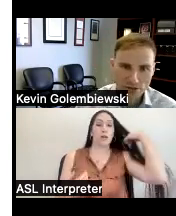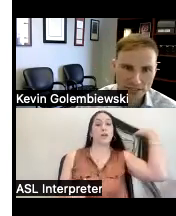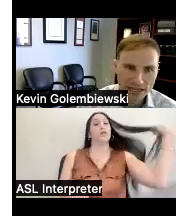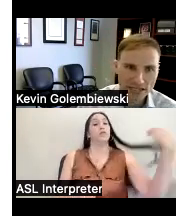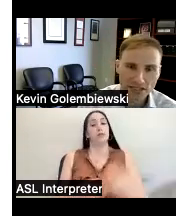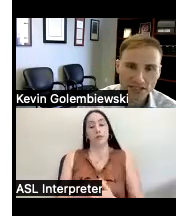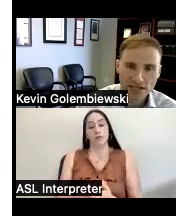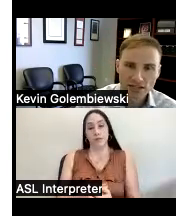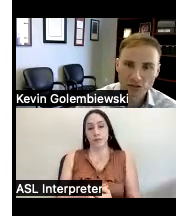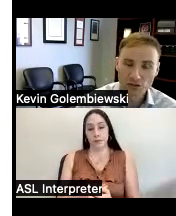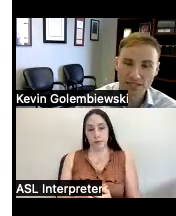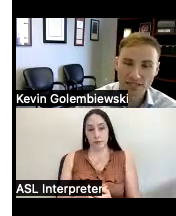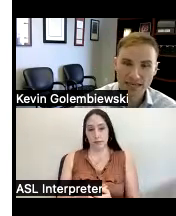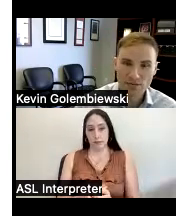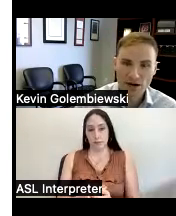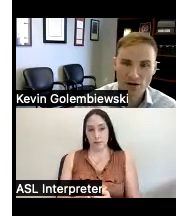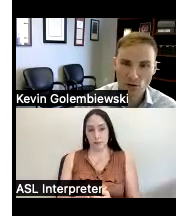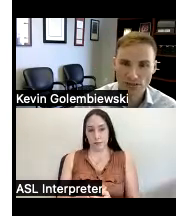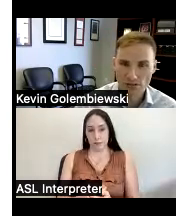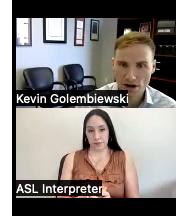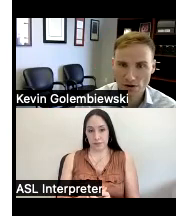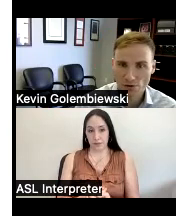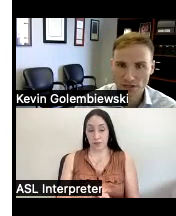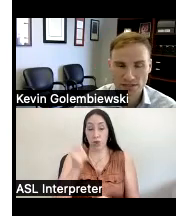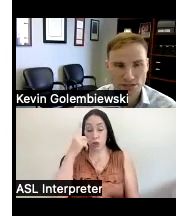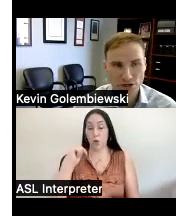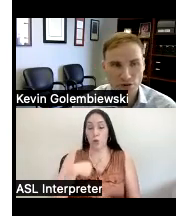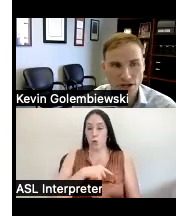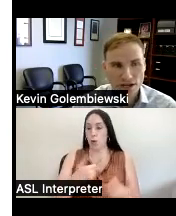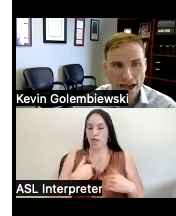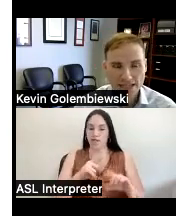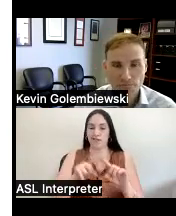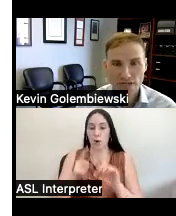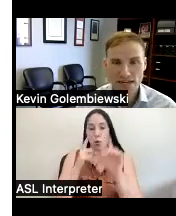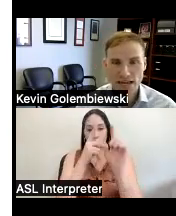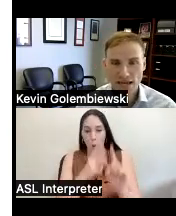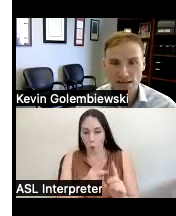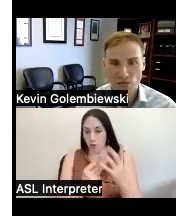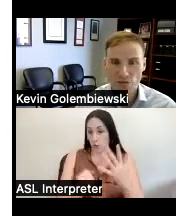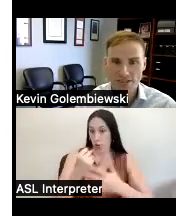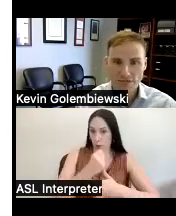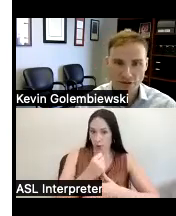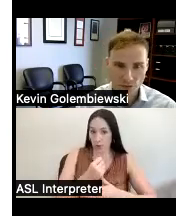representation is really dictated by our goals and priorities so as a p a we receive federal